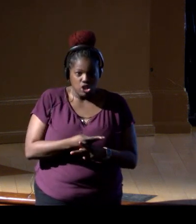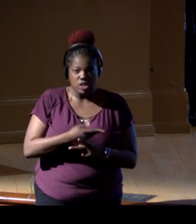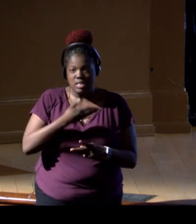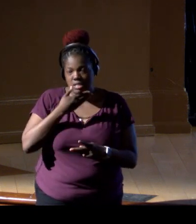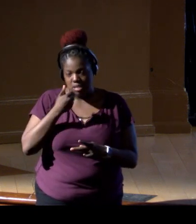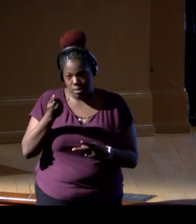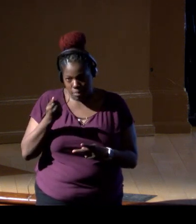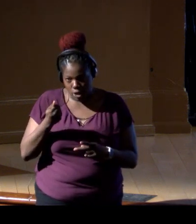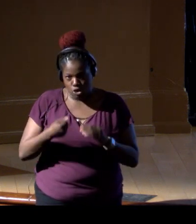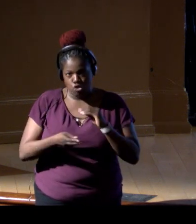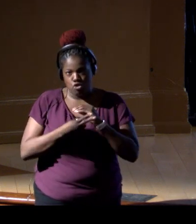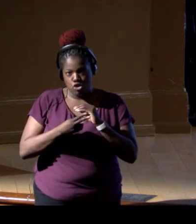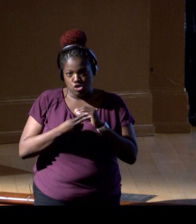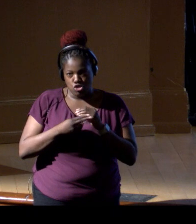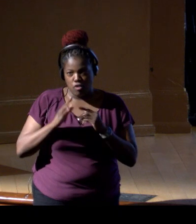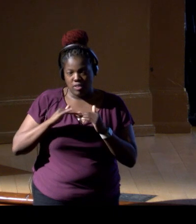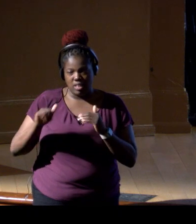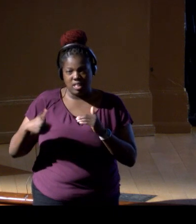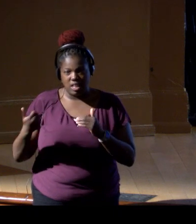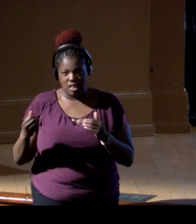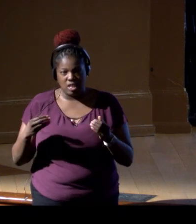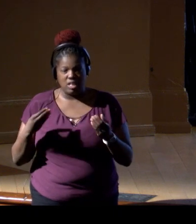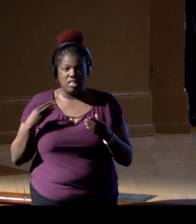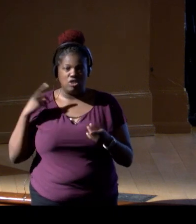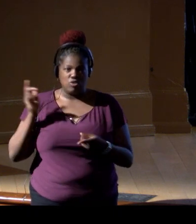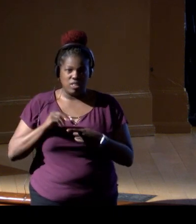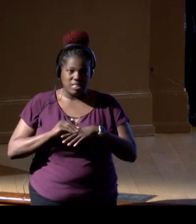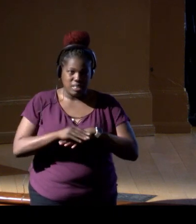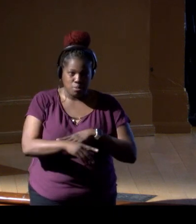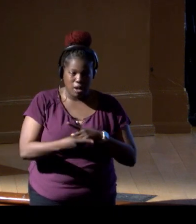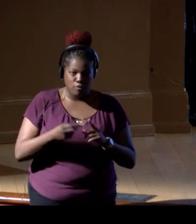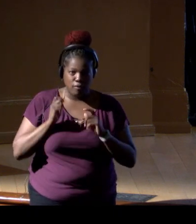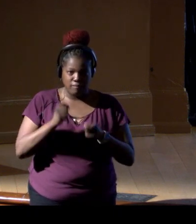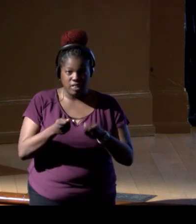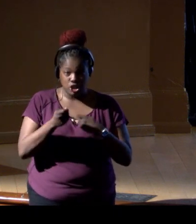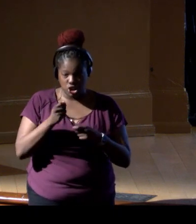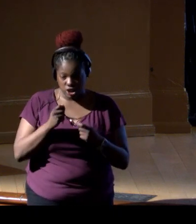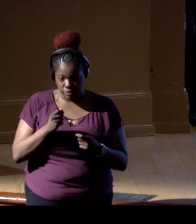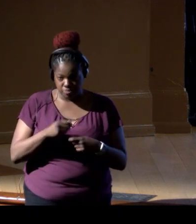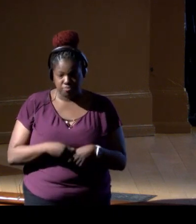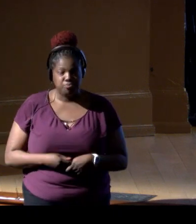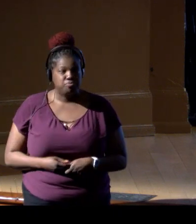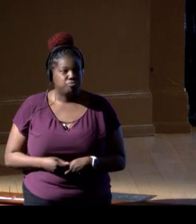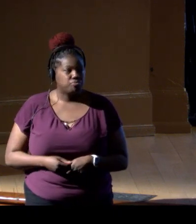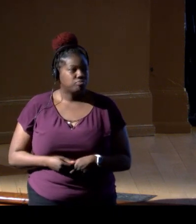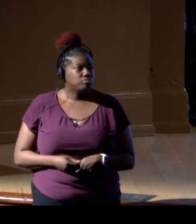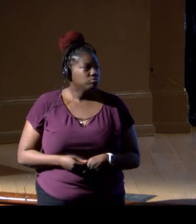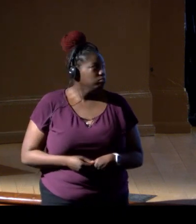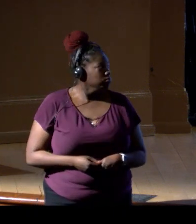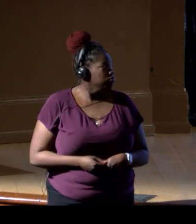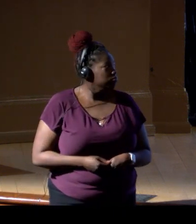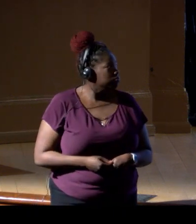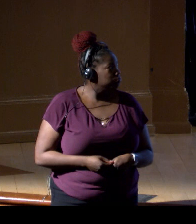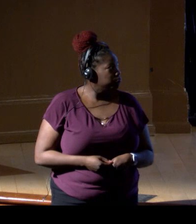There has been less impact from fishing, right? So again, I also see people